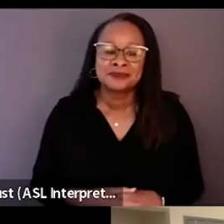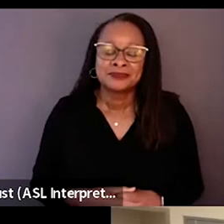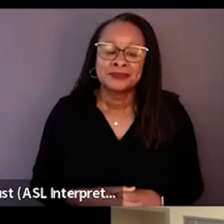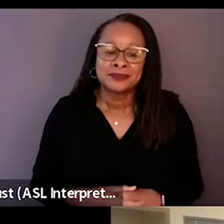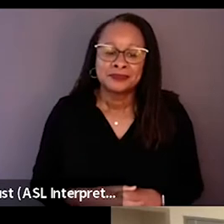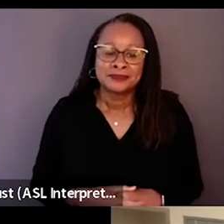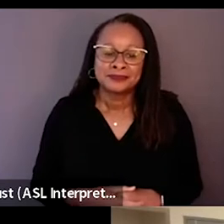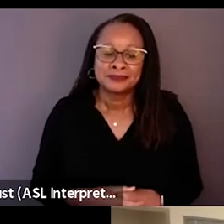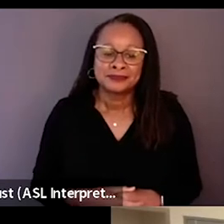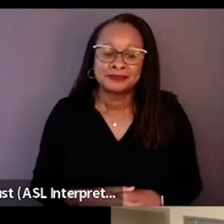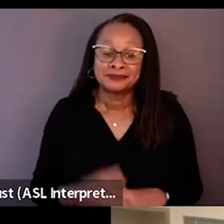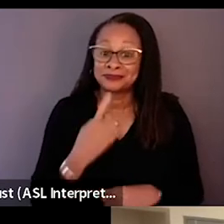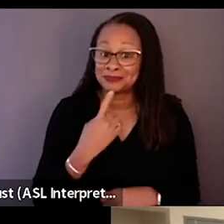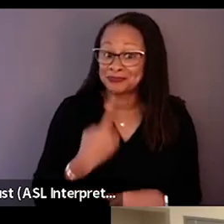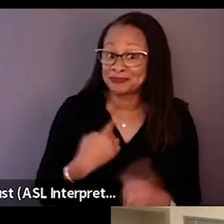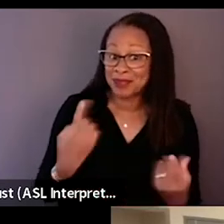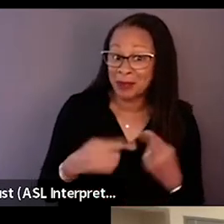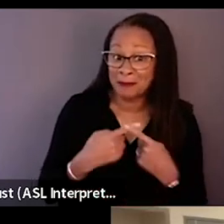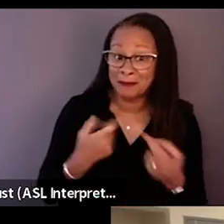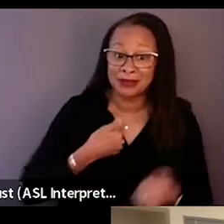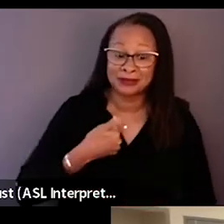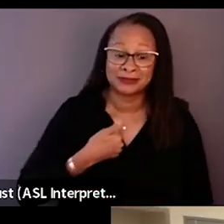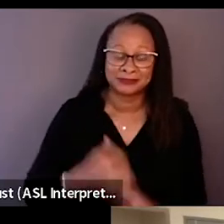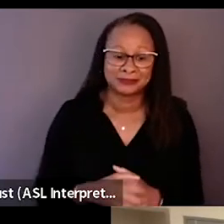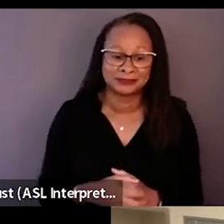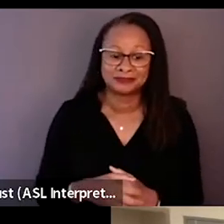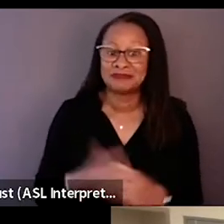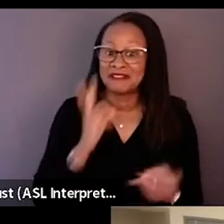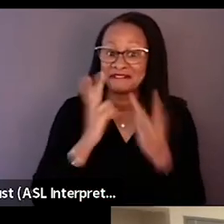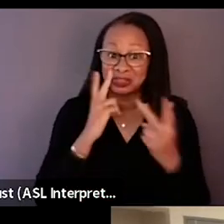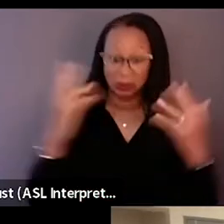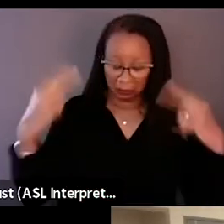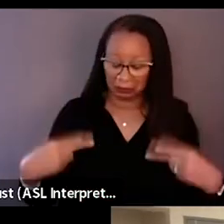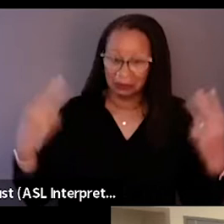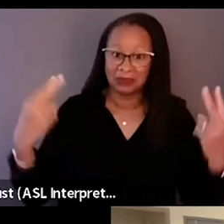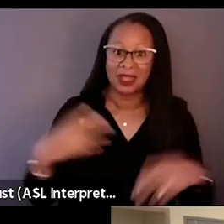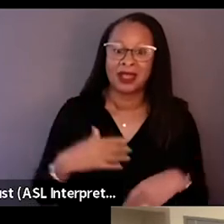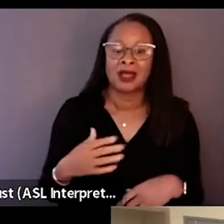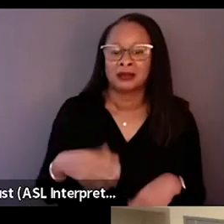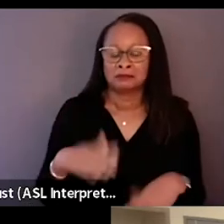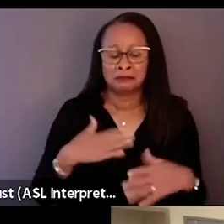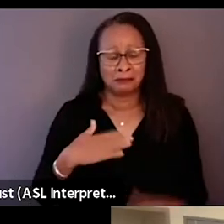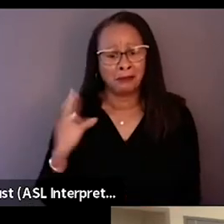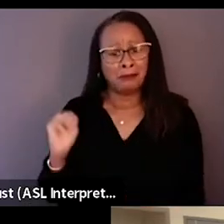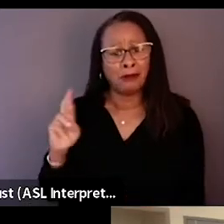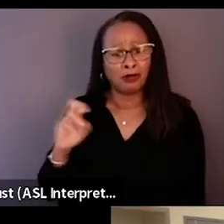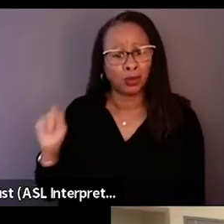Oh, to tell you a little bit about visually what I look like. I'm wearing a maroon buttoned down,